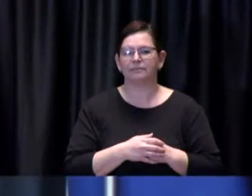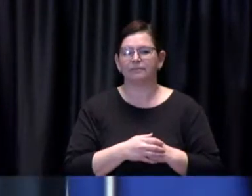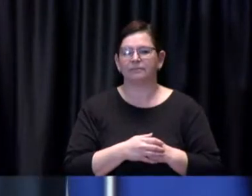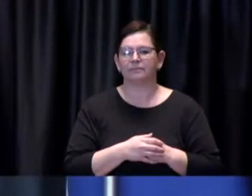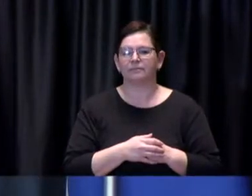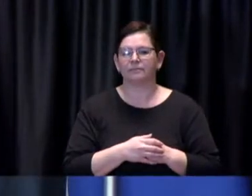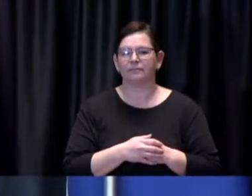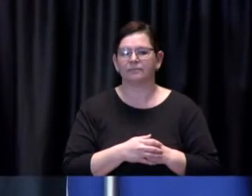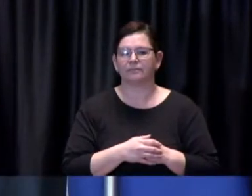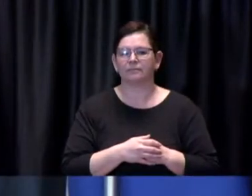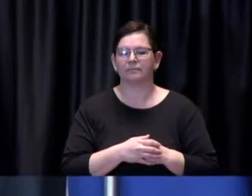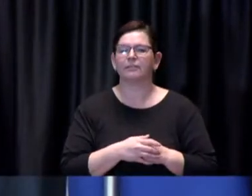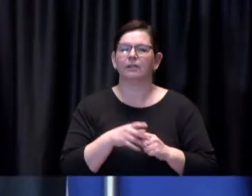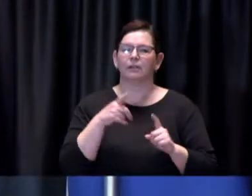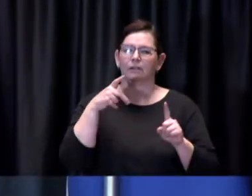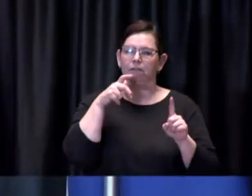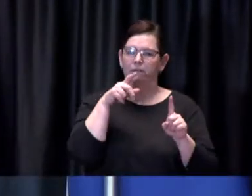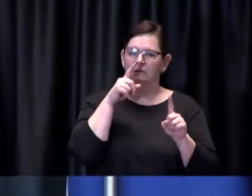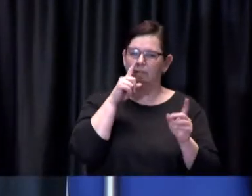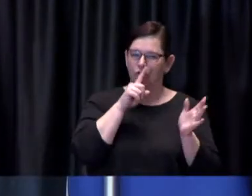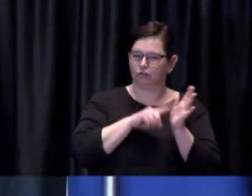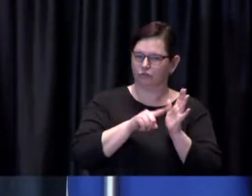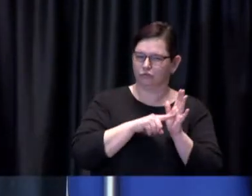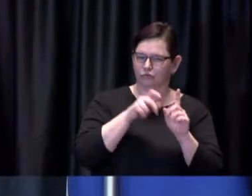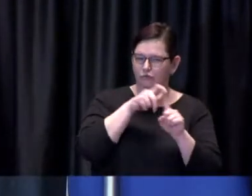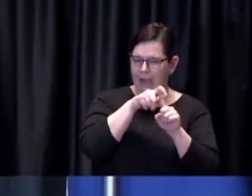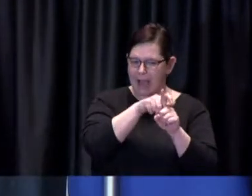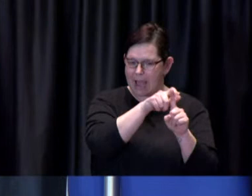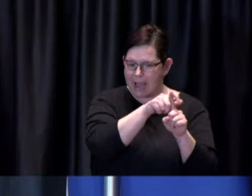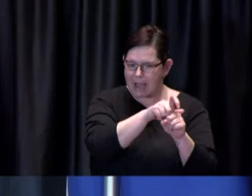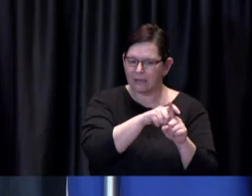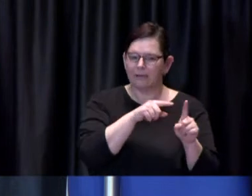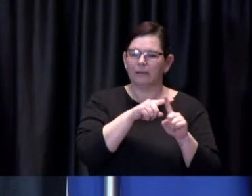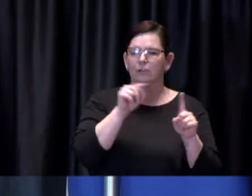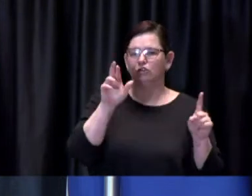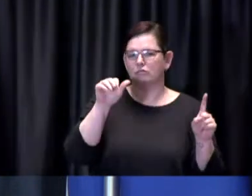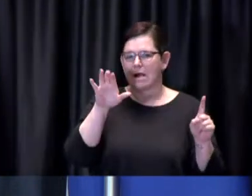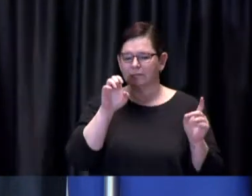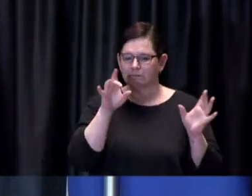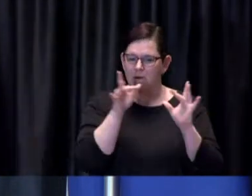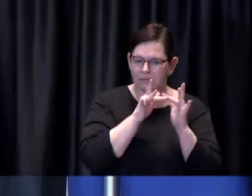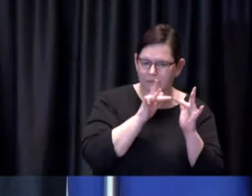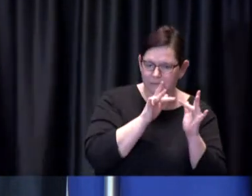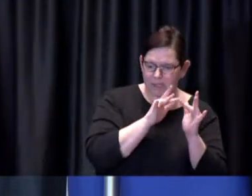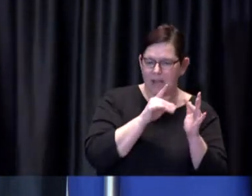gathering the race-based and income data that is something that obviously has taken place